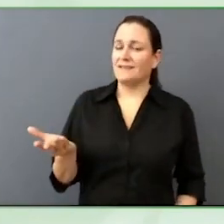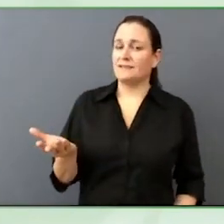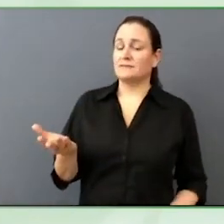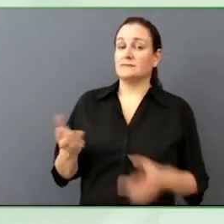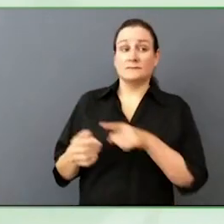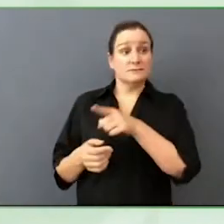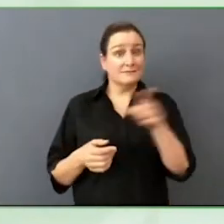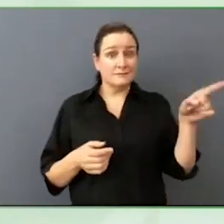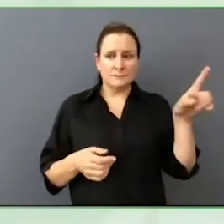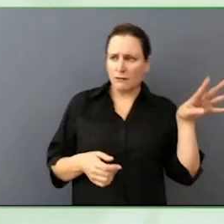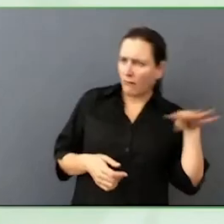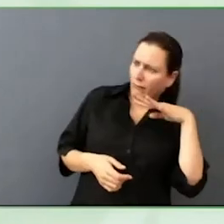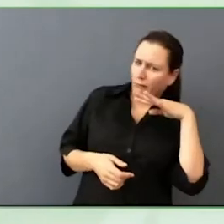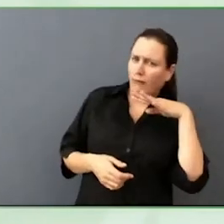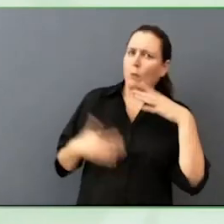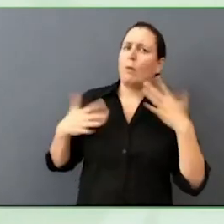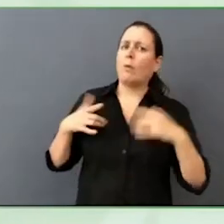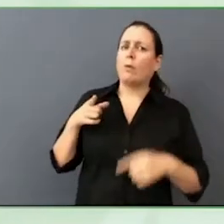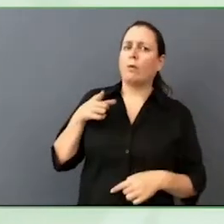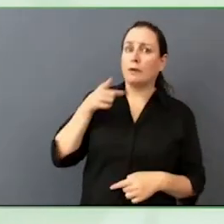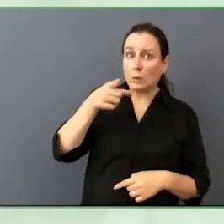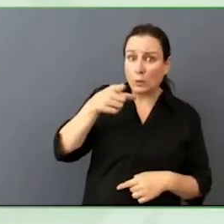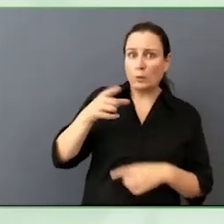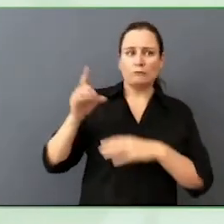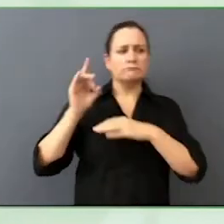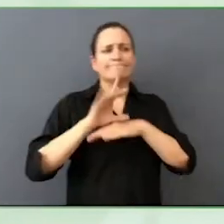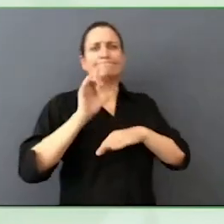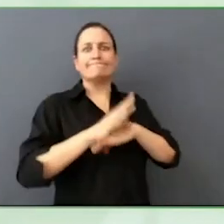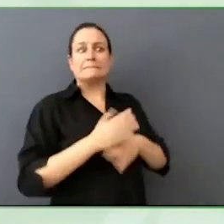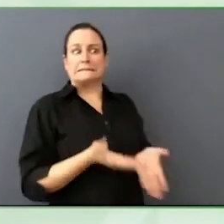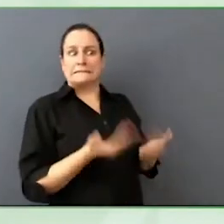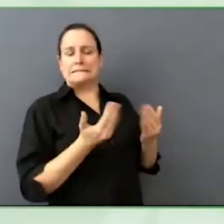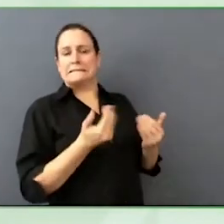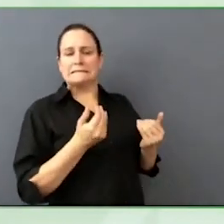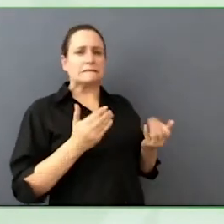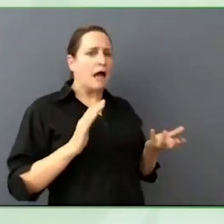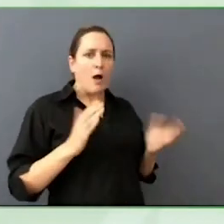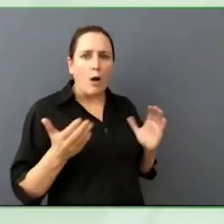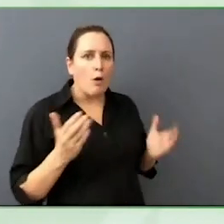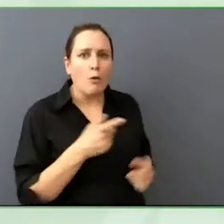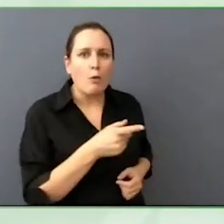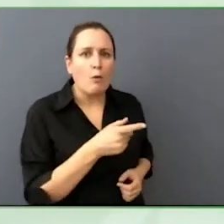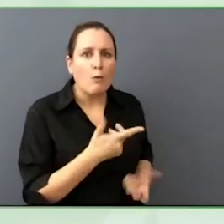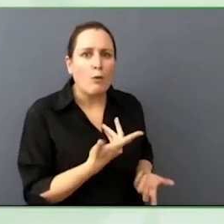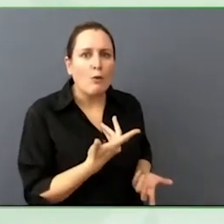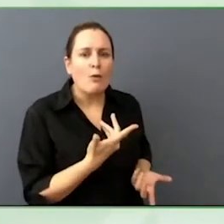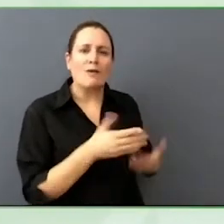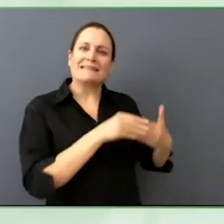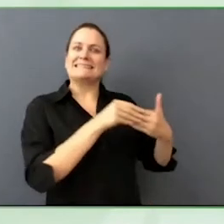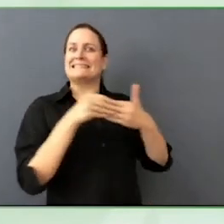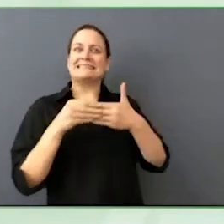conversations because they know they can add value. You can add value. You do add value.